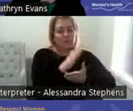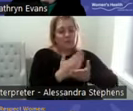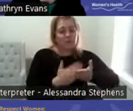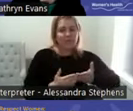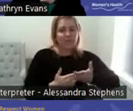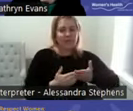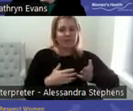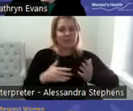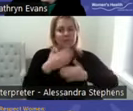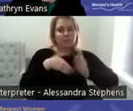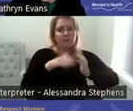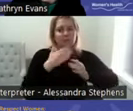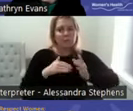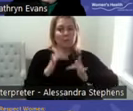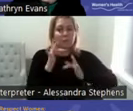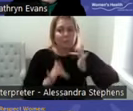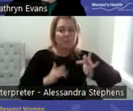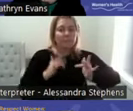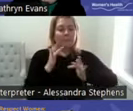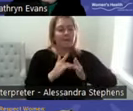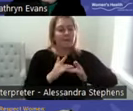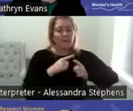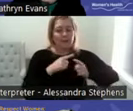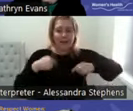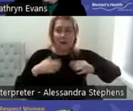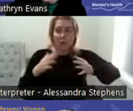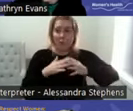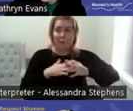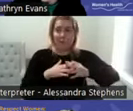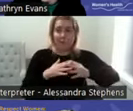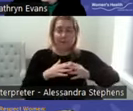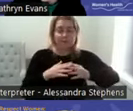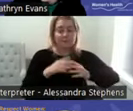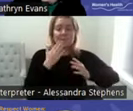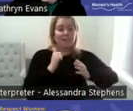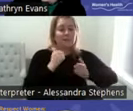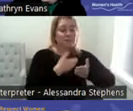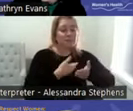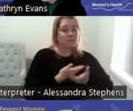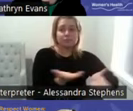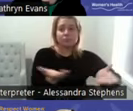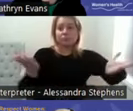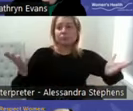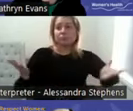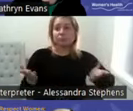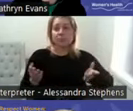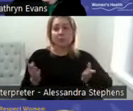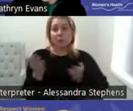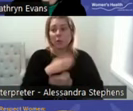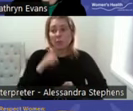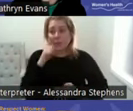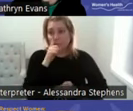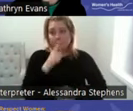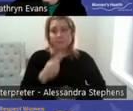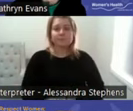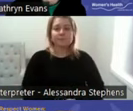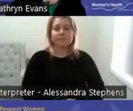available on our website and a link has been provided in the chat. Thank you.